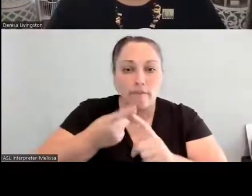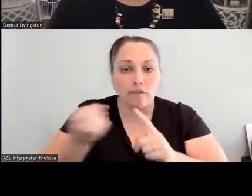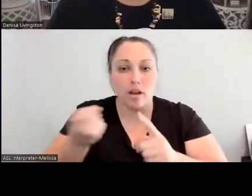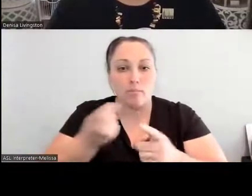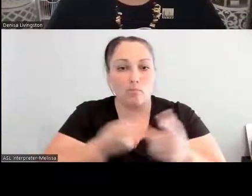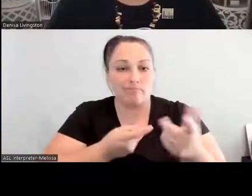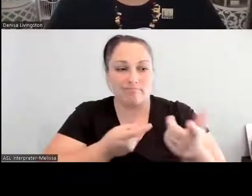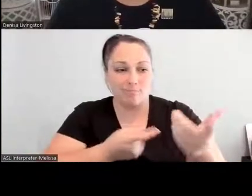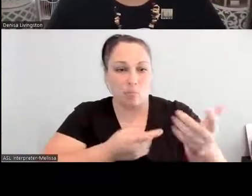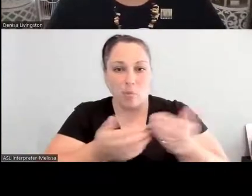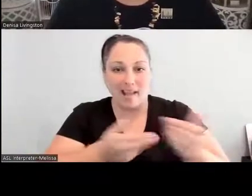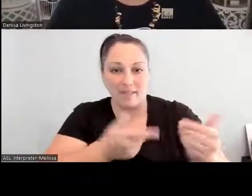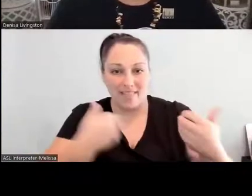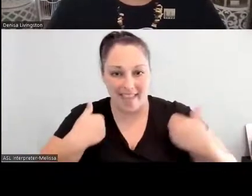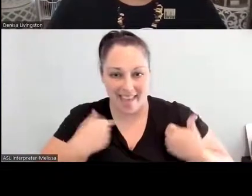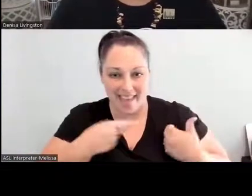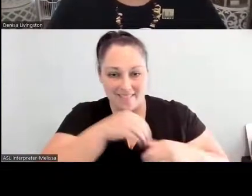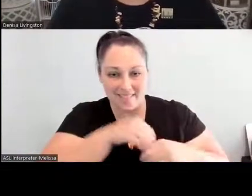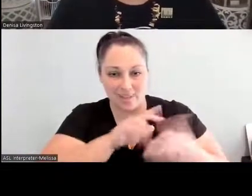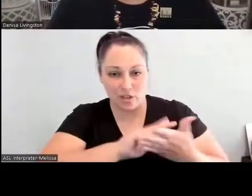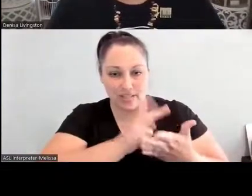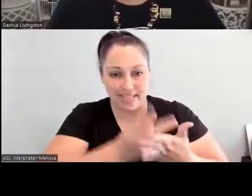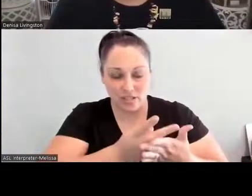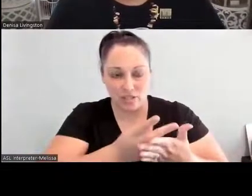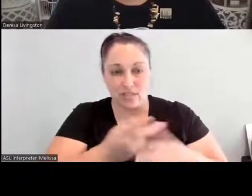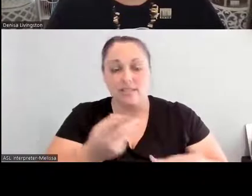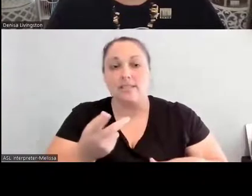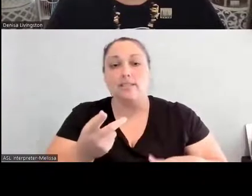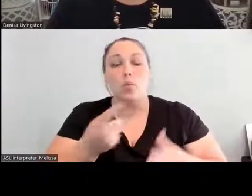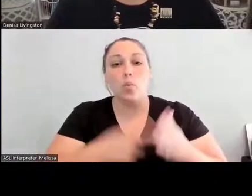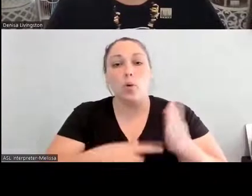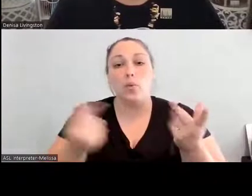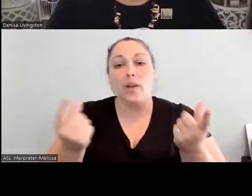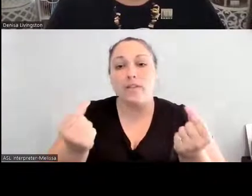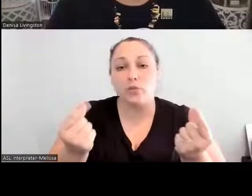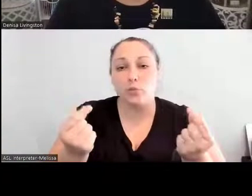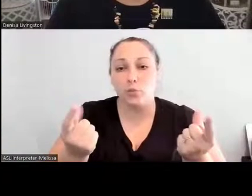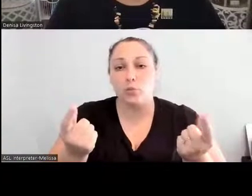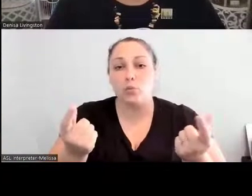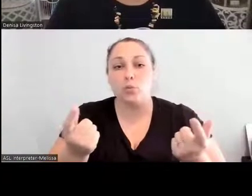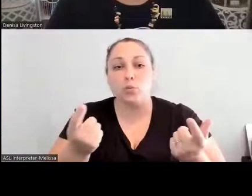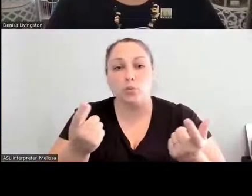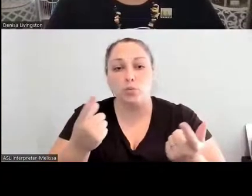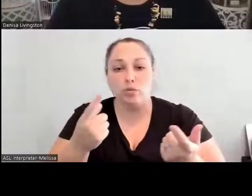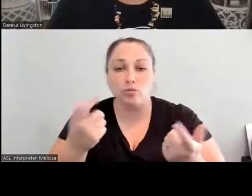something to incorporate some indigenous foods and then some of what they have in their cabinets to be able to survive,